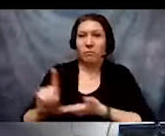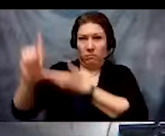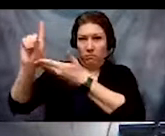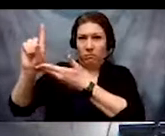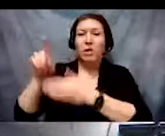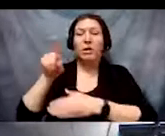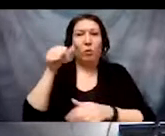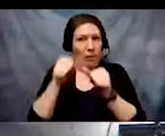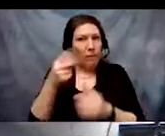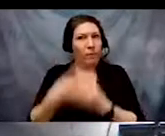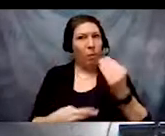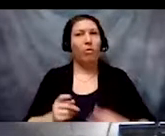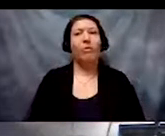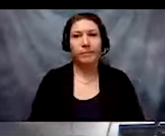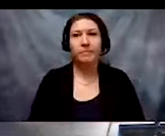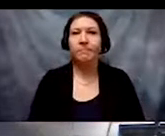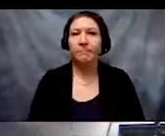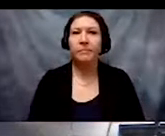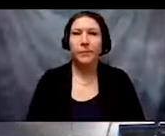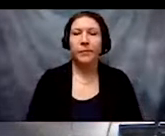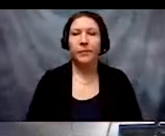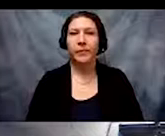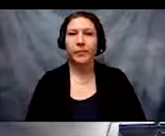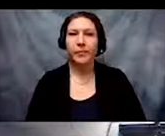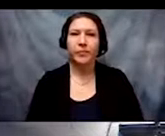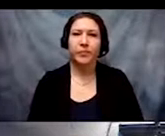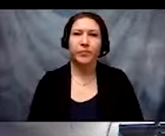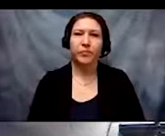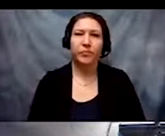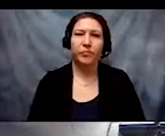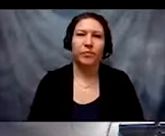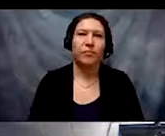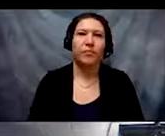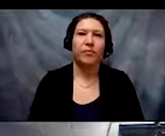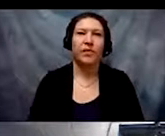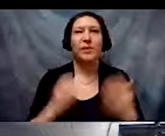That's the main point. Here we have a video.